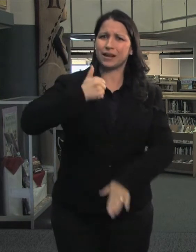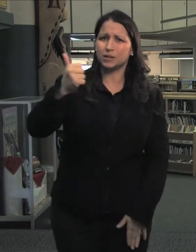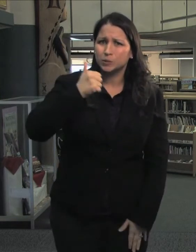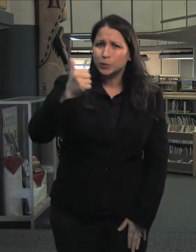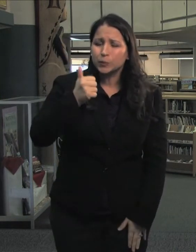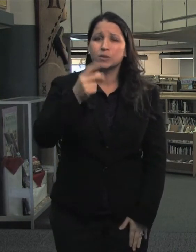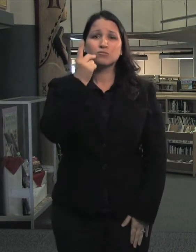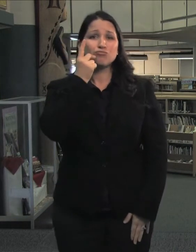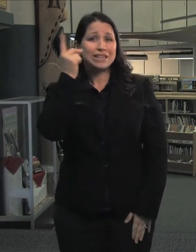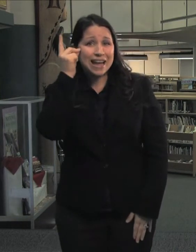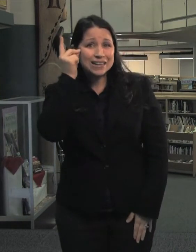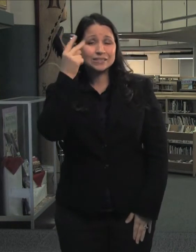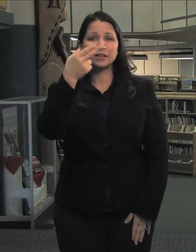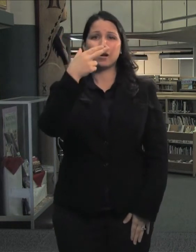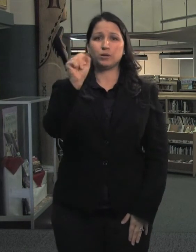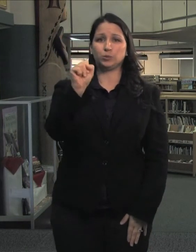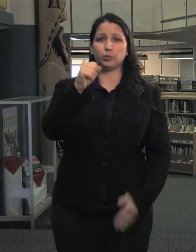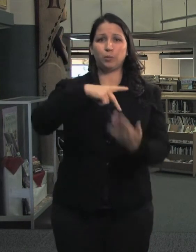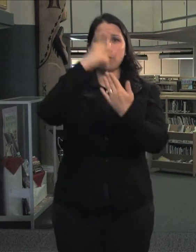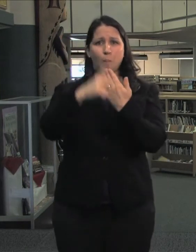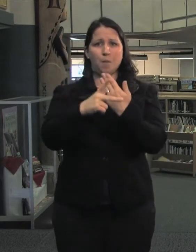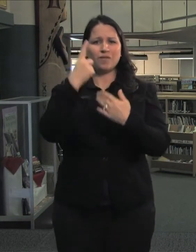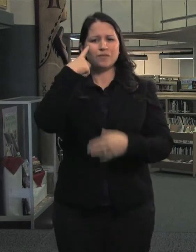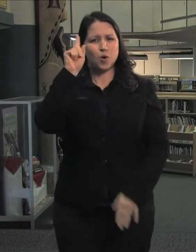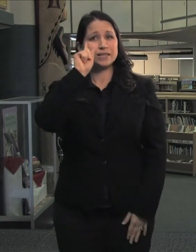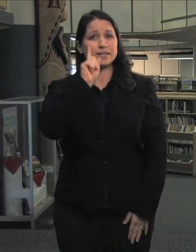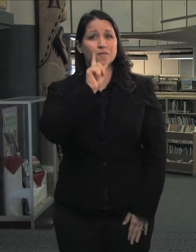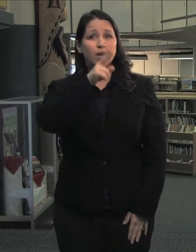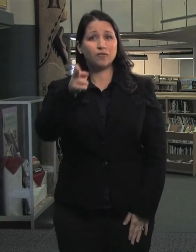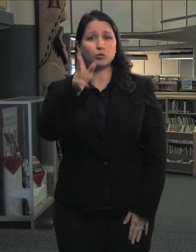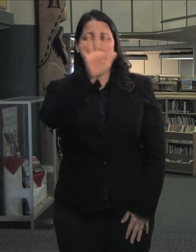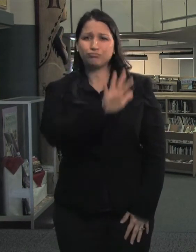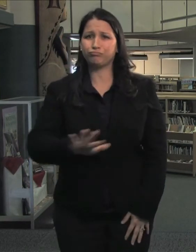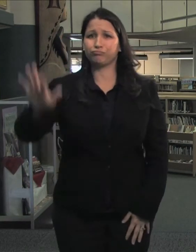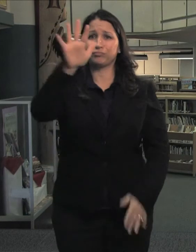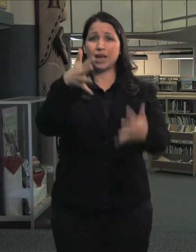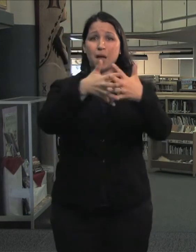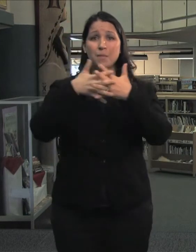day and residential program for deaf and hard of hearing students from all over the United States